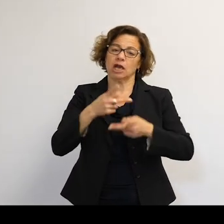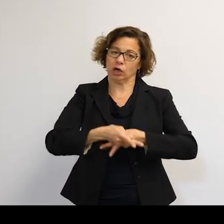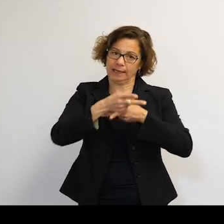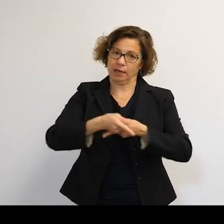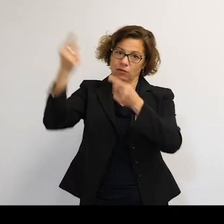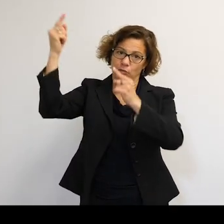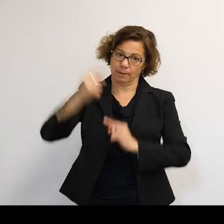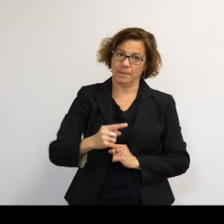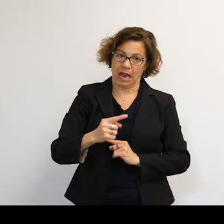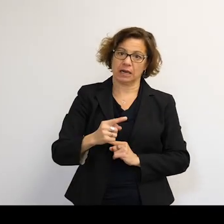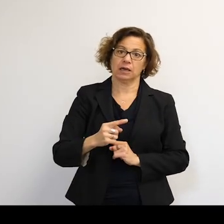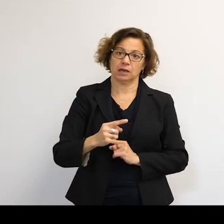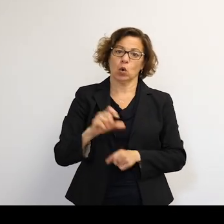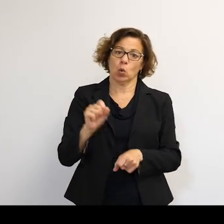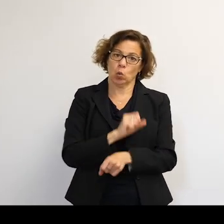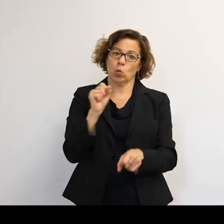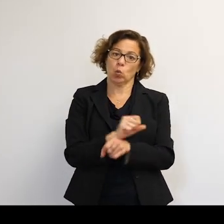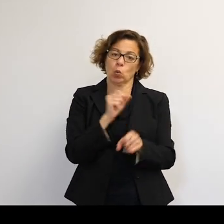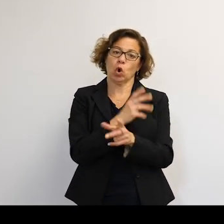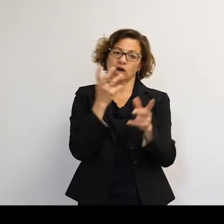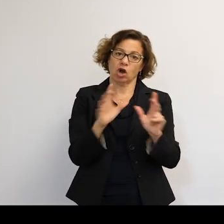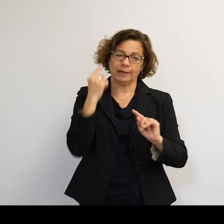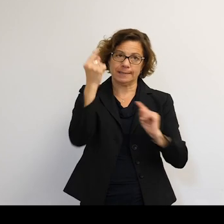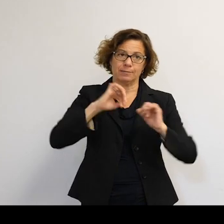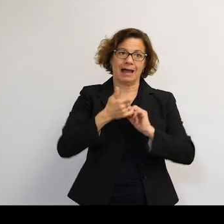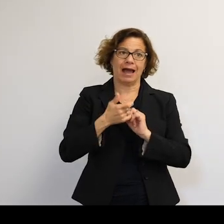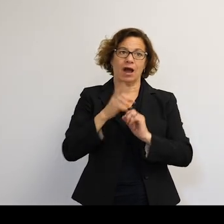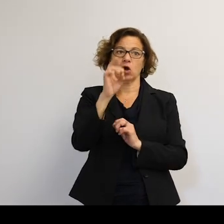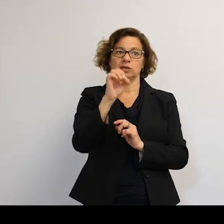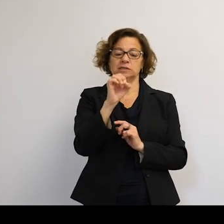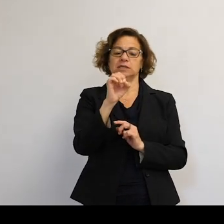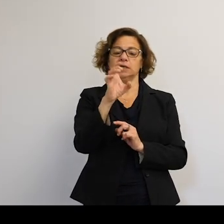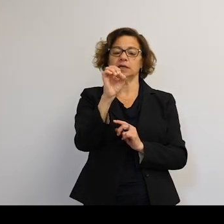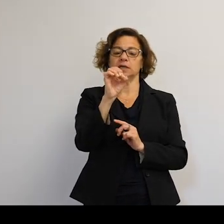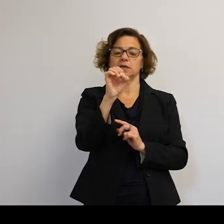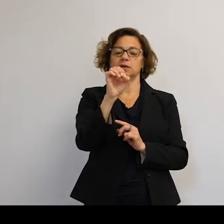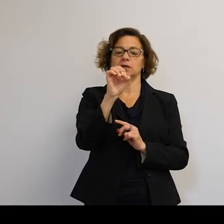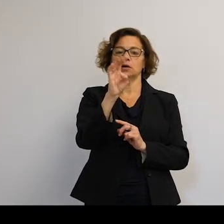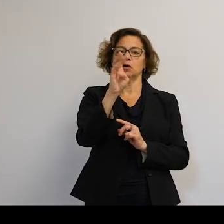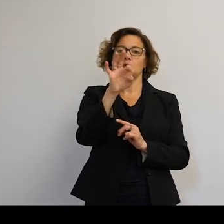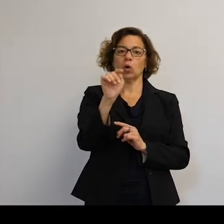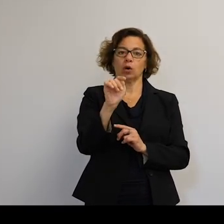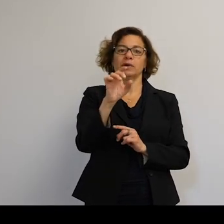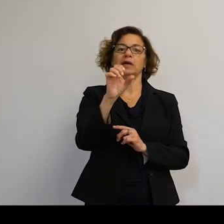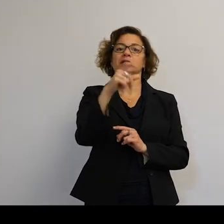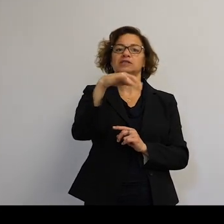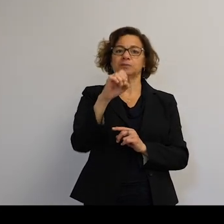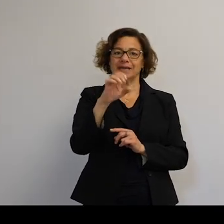So there's a lot of work already, thinking about how we're going to deorbit the International Space Station, because it's big and it's strong.